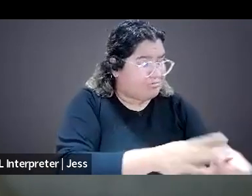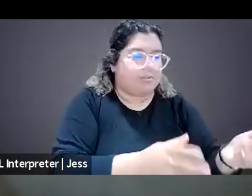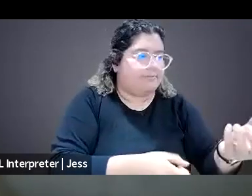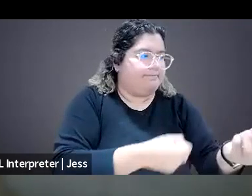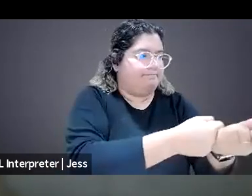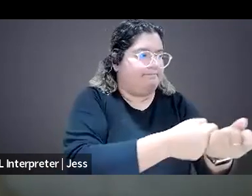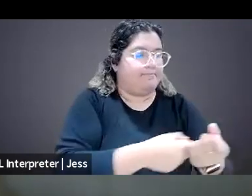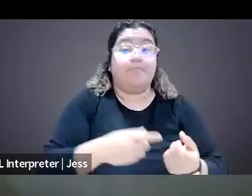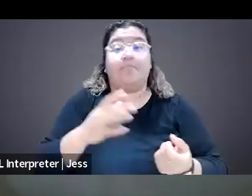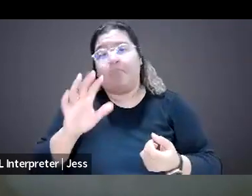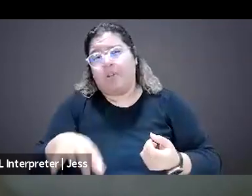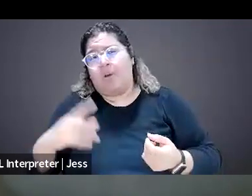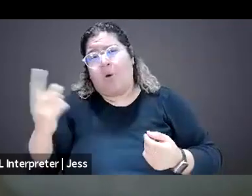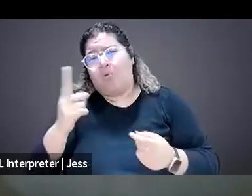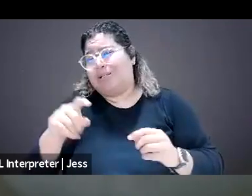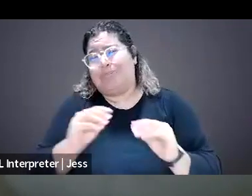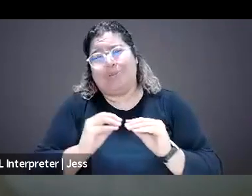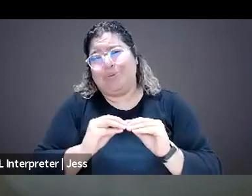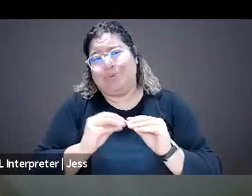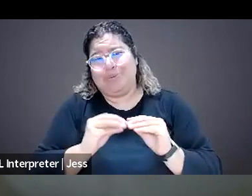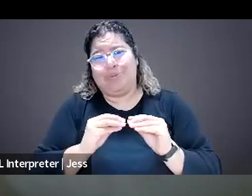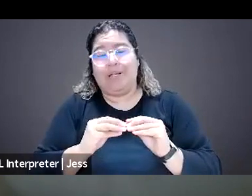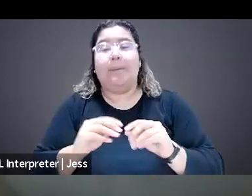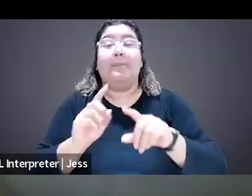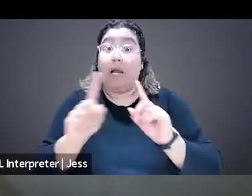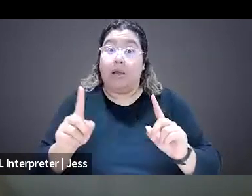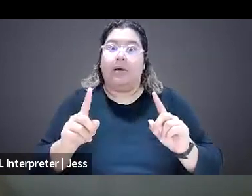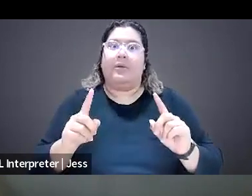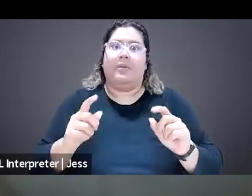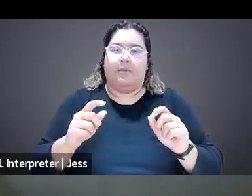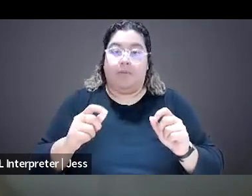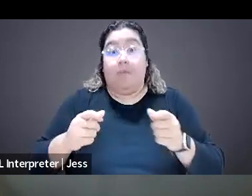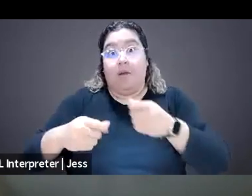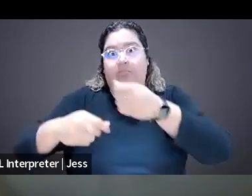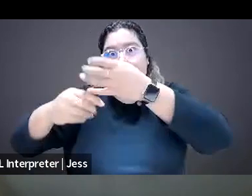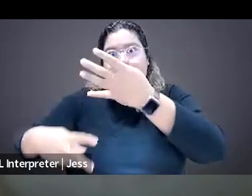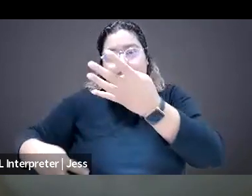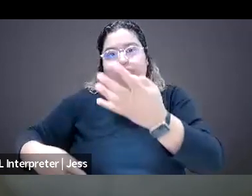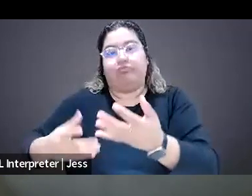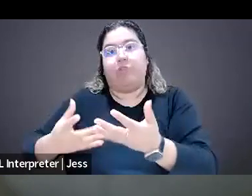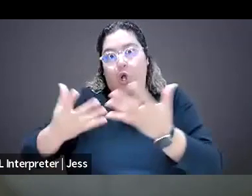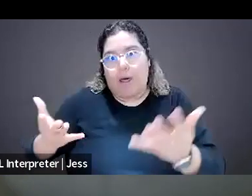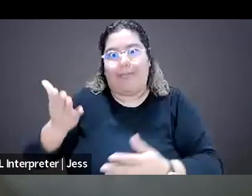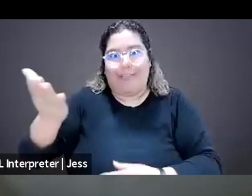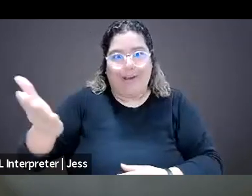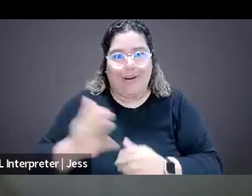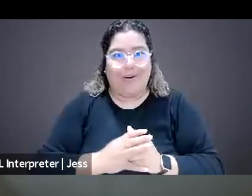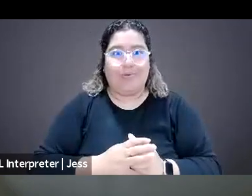but there are more resources than one would think. So I do encourage anybody listening to at least go